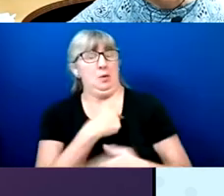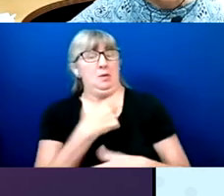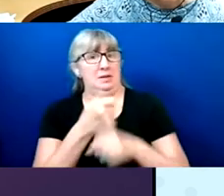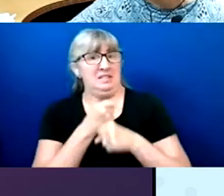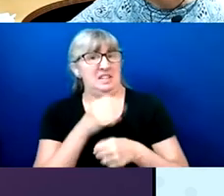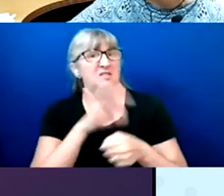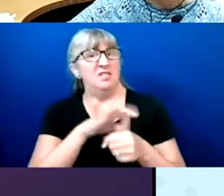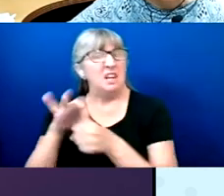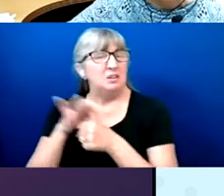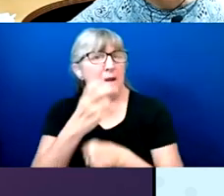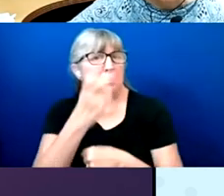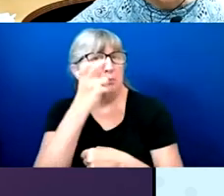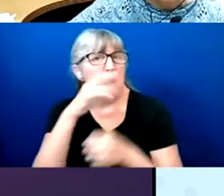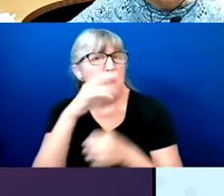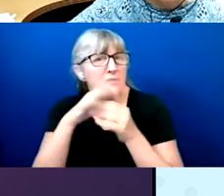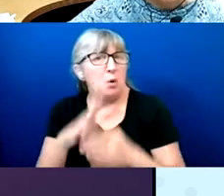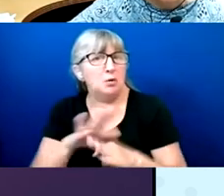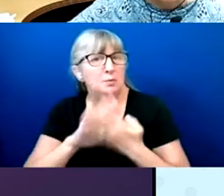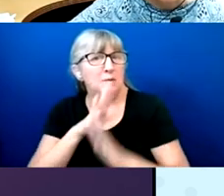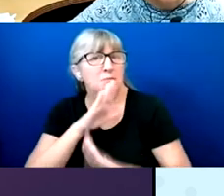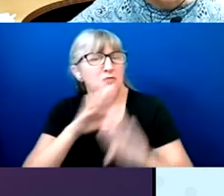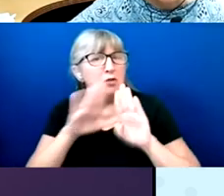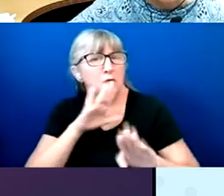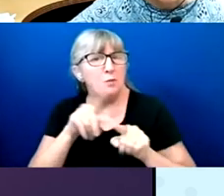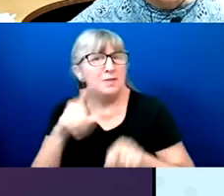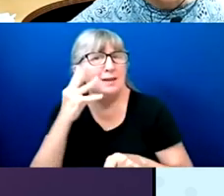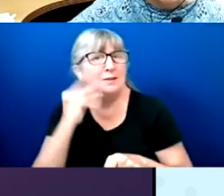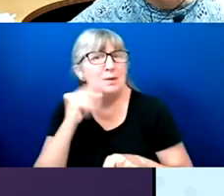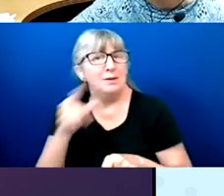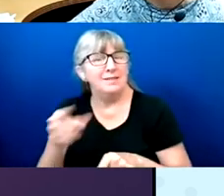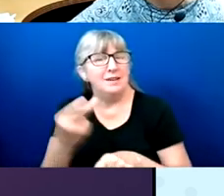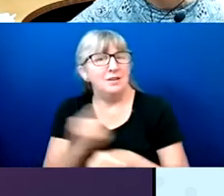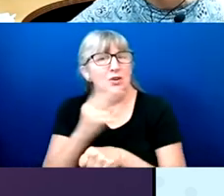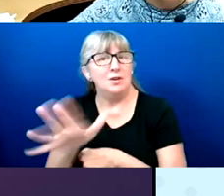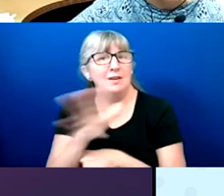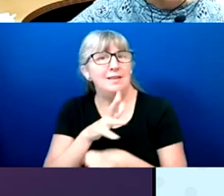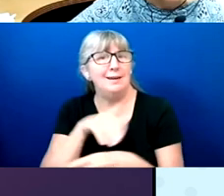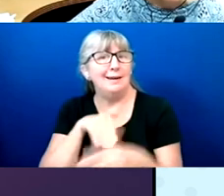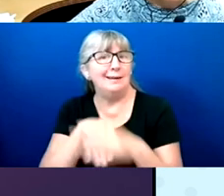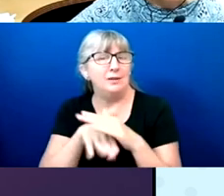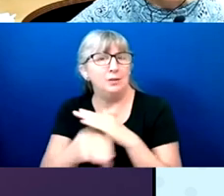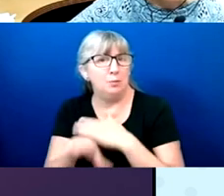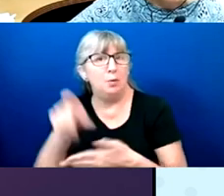getting frustrated with the experience of using the accessible ballot marking device.